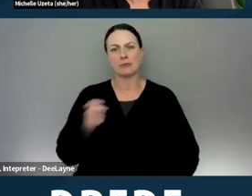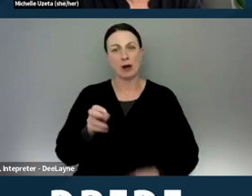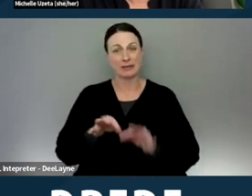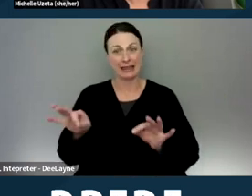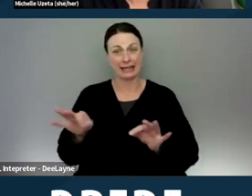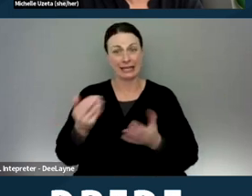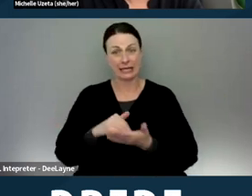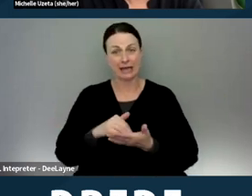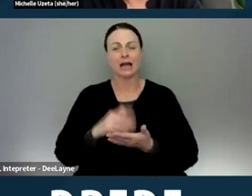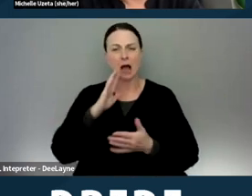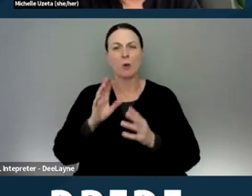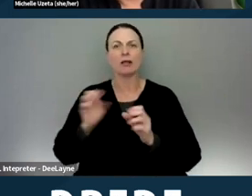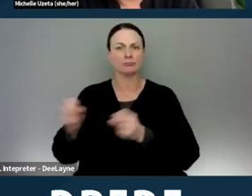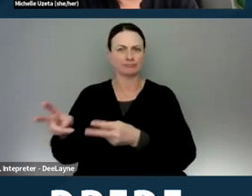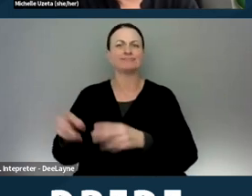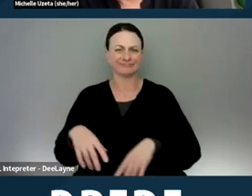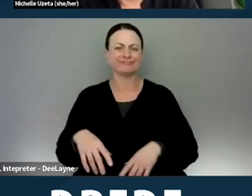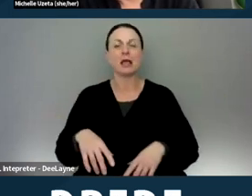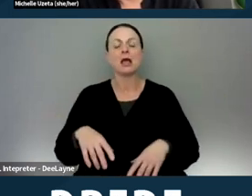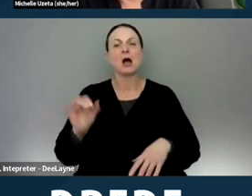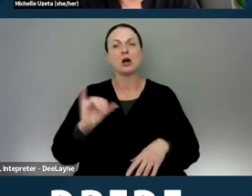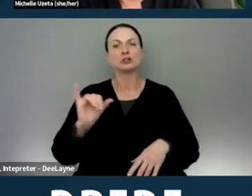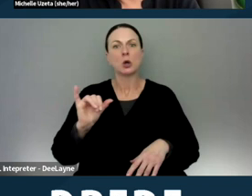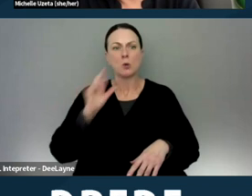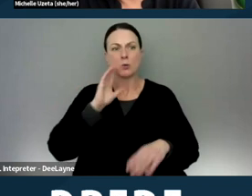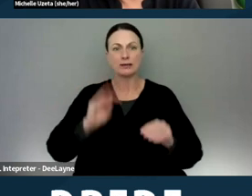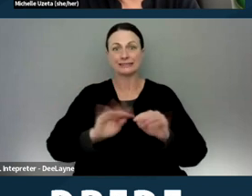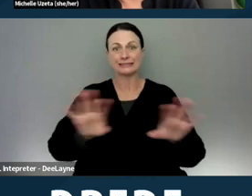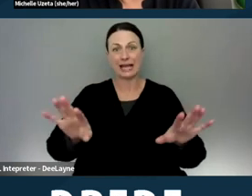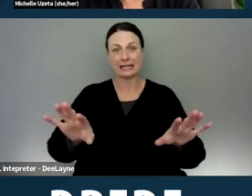I will be sending around the PowerPoint and the video.